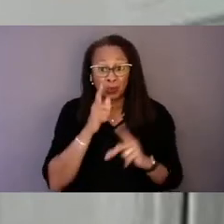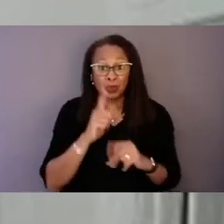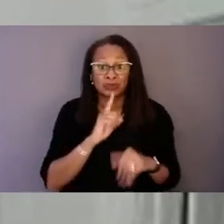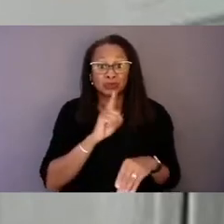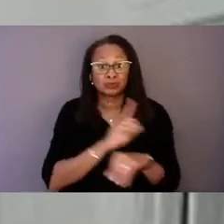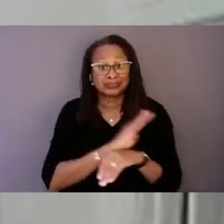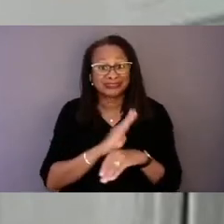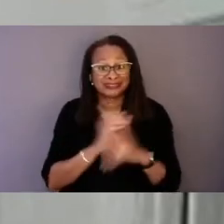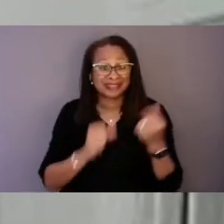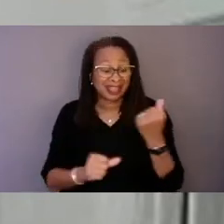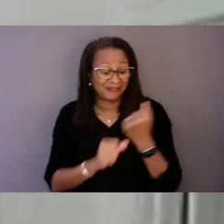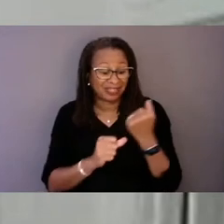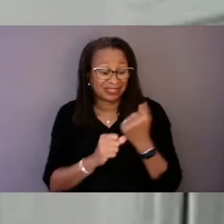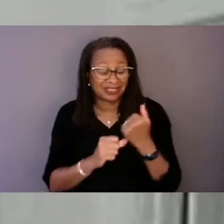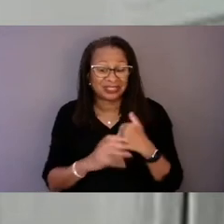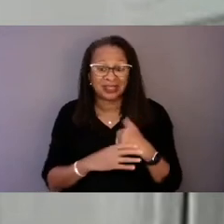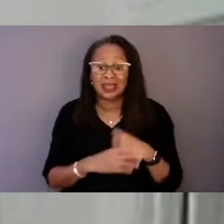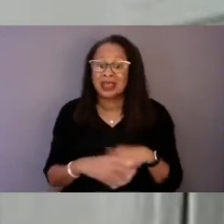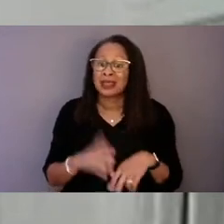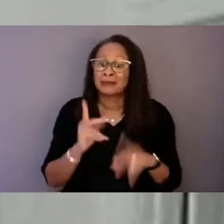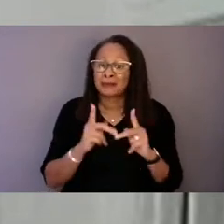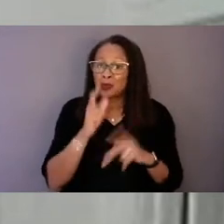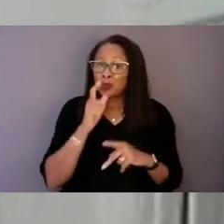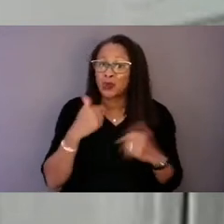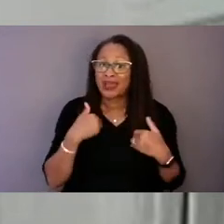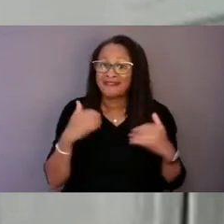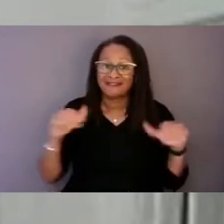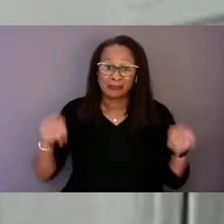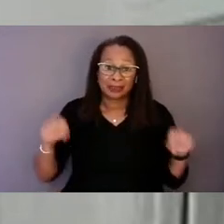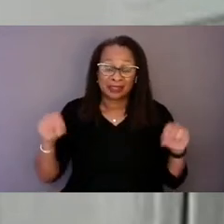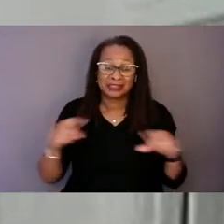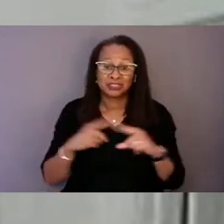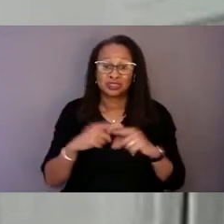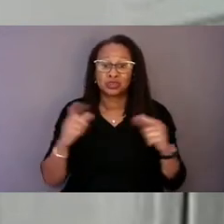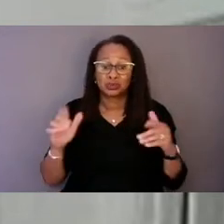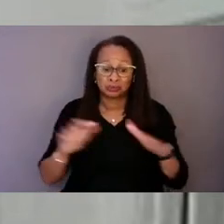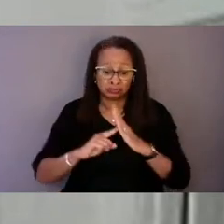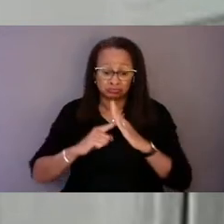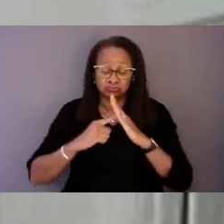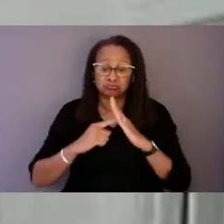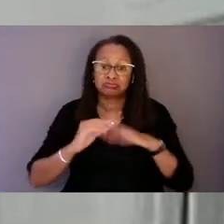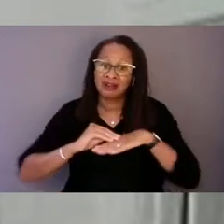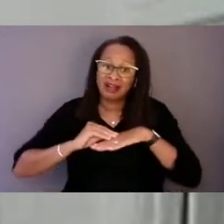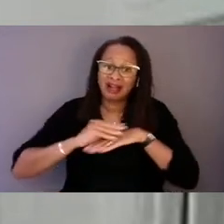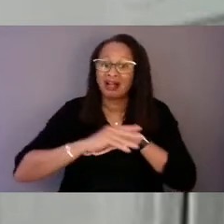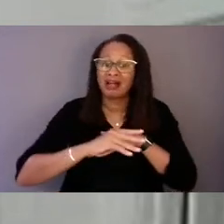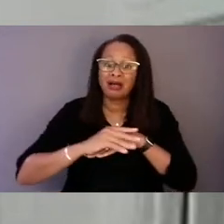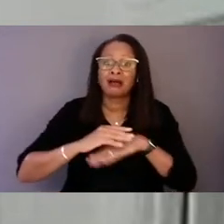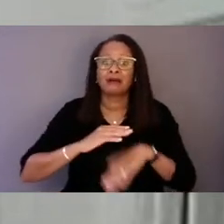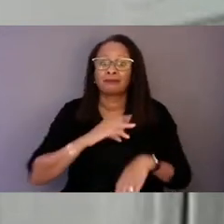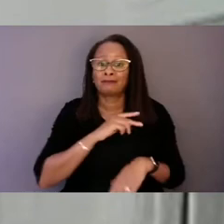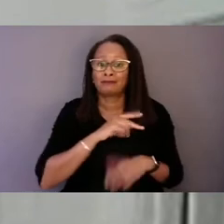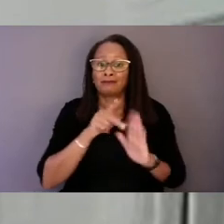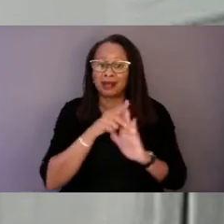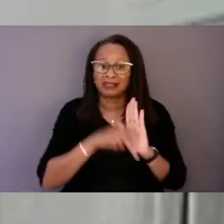those of us who have the ability to influence policy, we cannot stop.